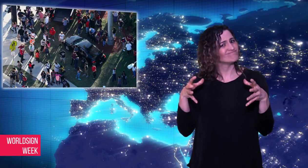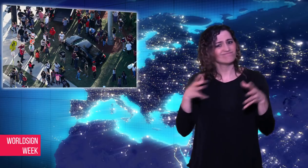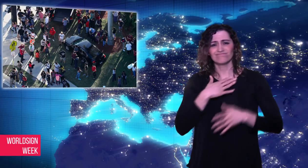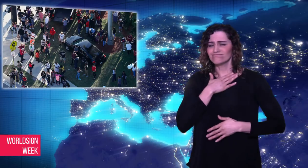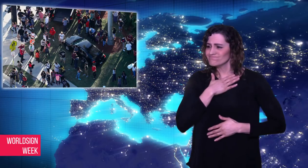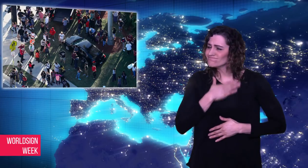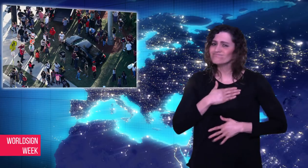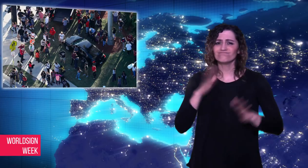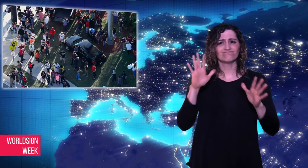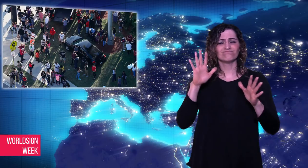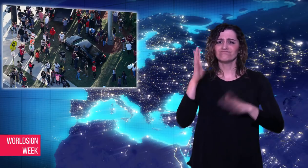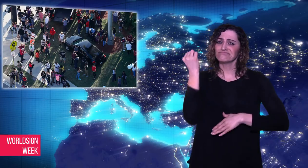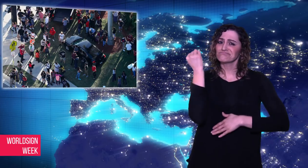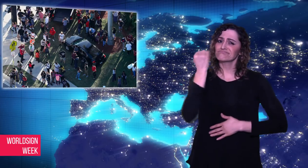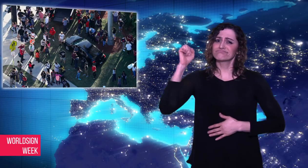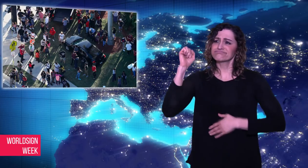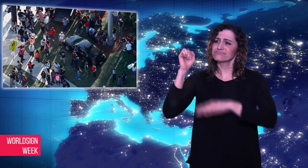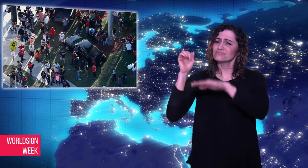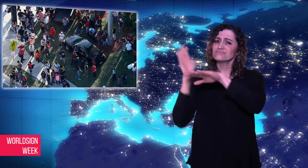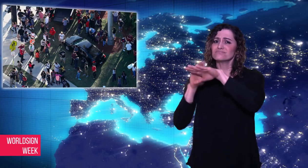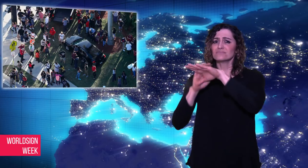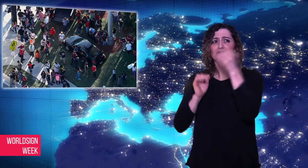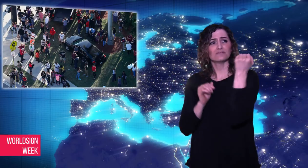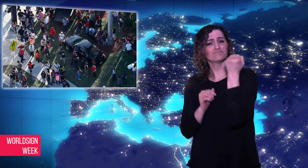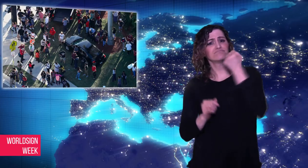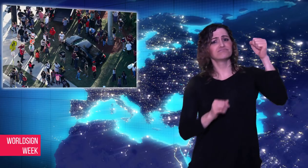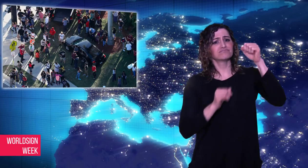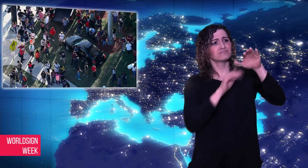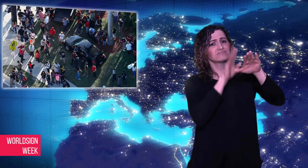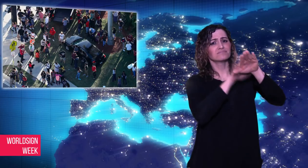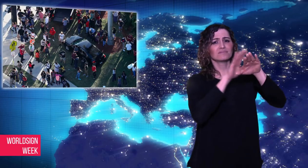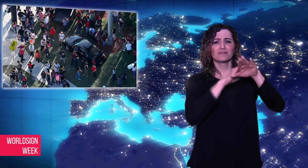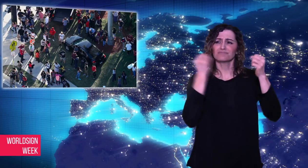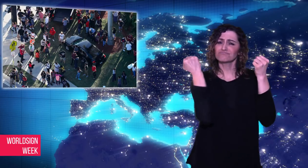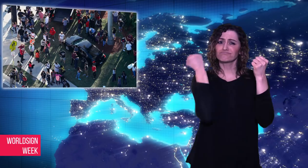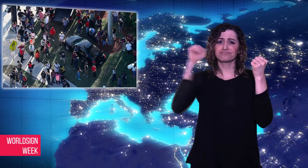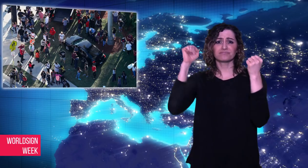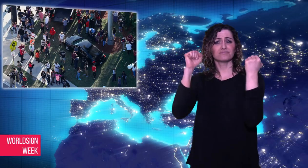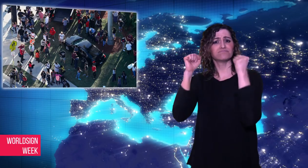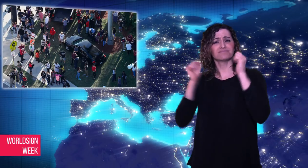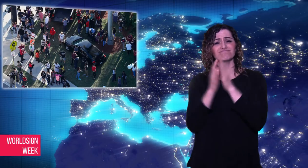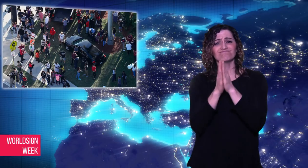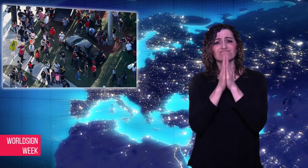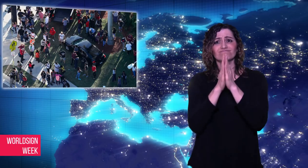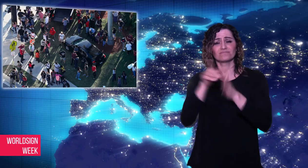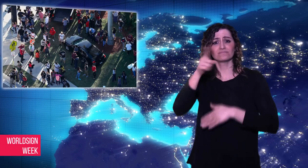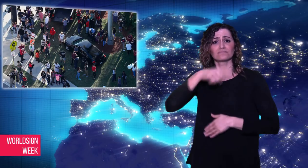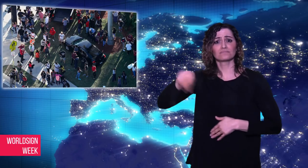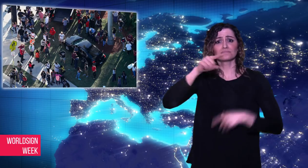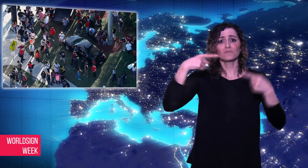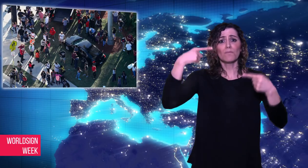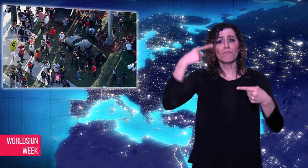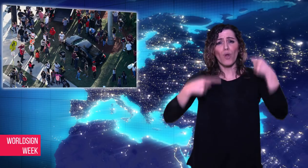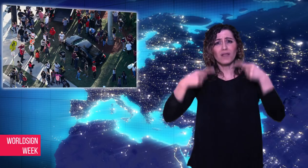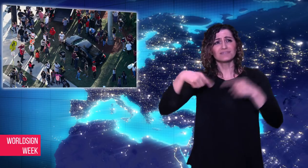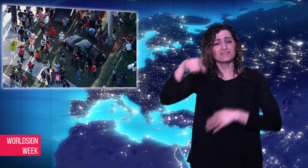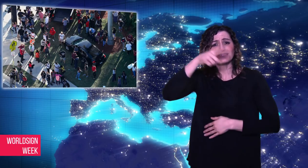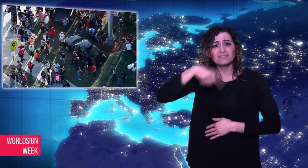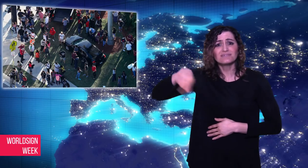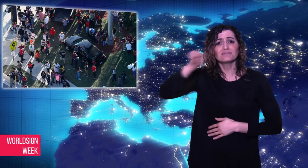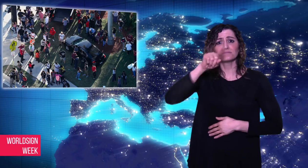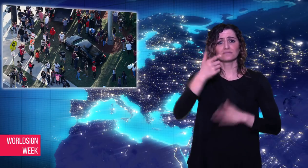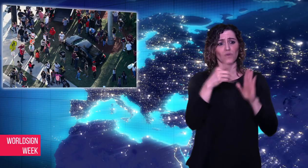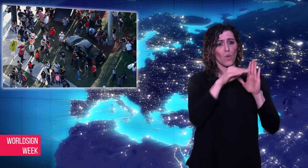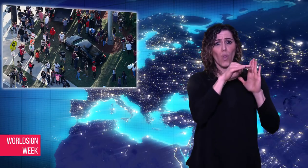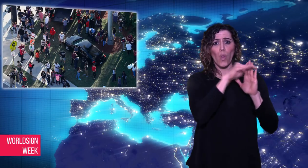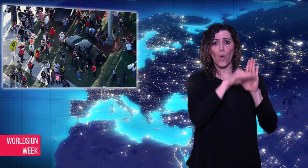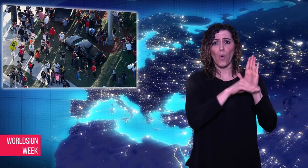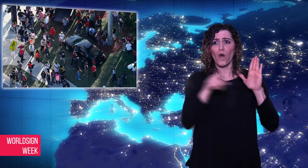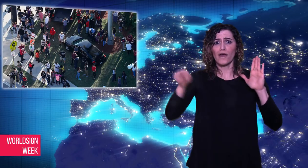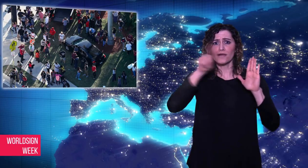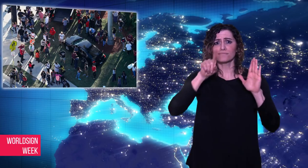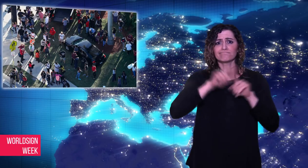lawmakers for stricter gun control. U.S.